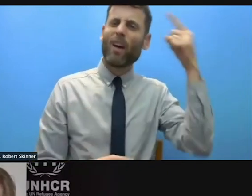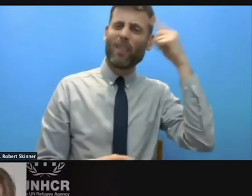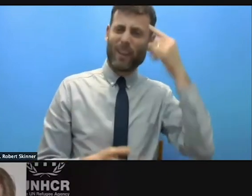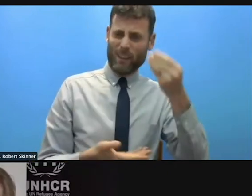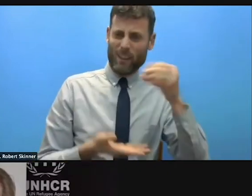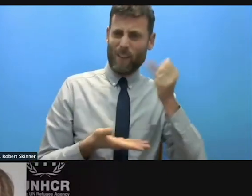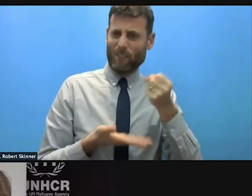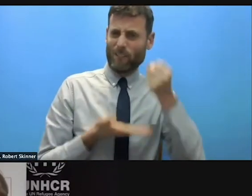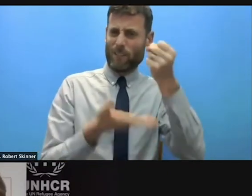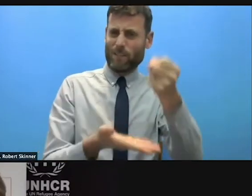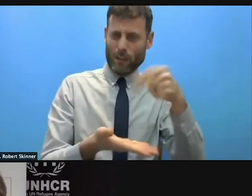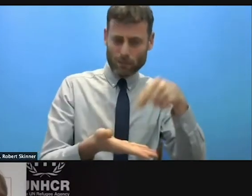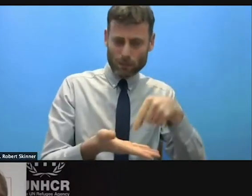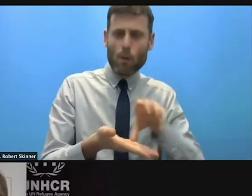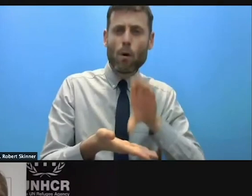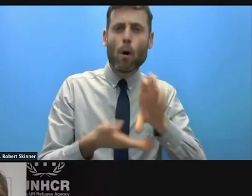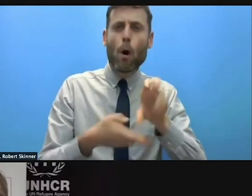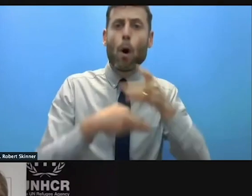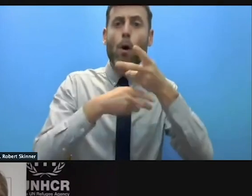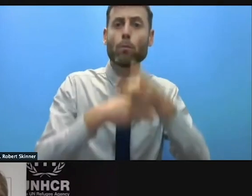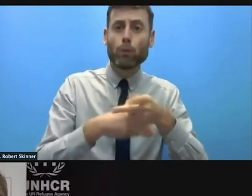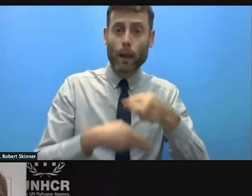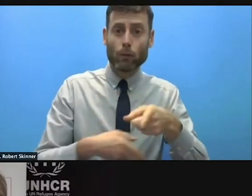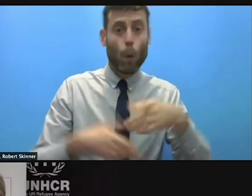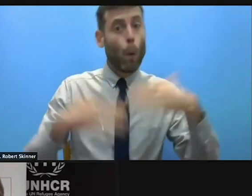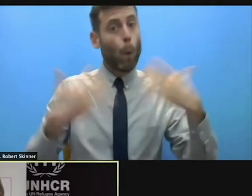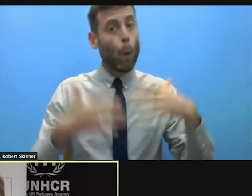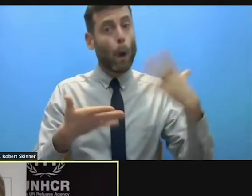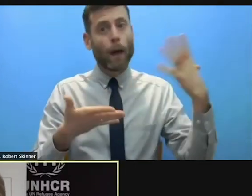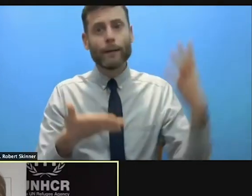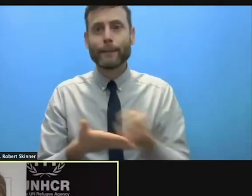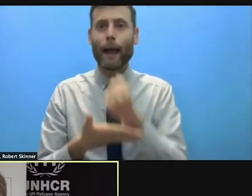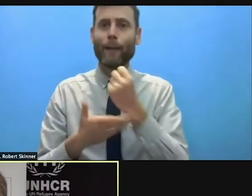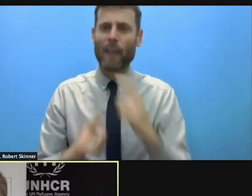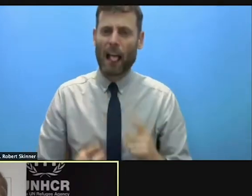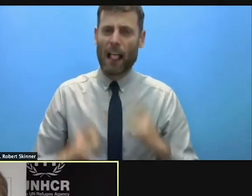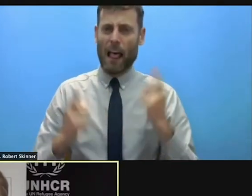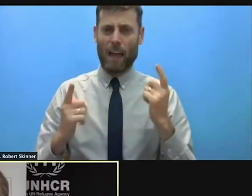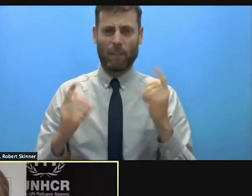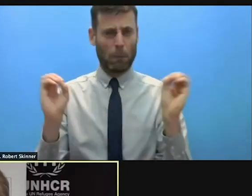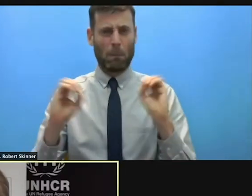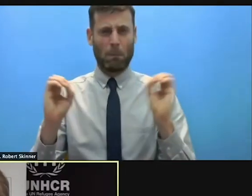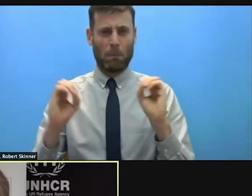the donors and the wild word out there of that? >> GILLIAN TRIGGS: That is the question. I don't